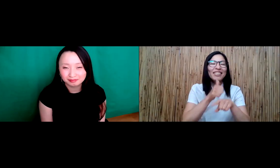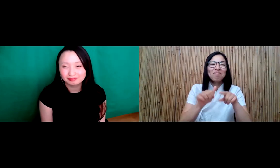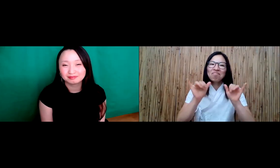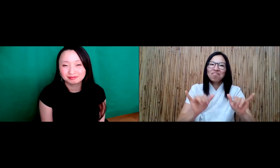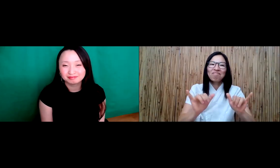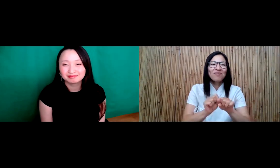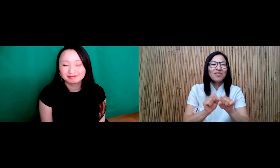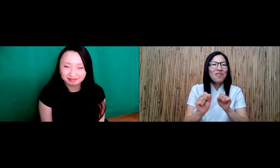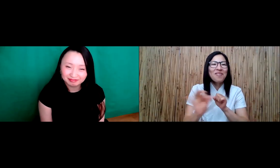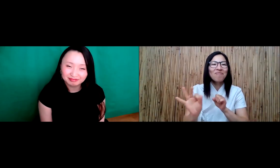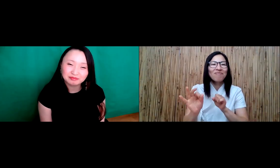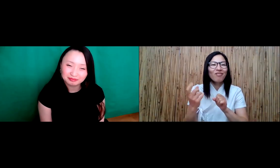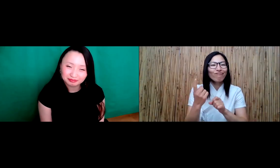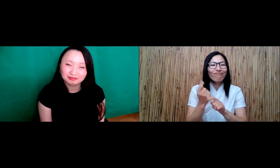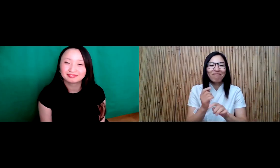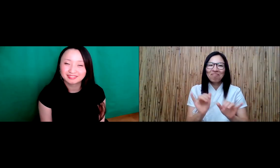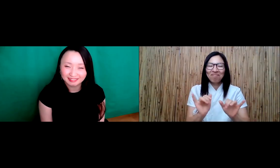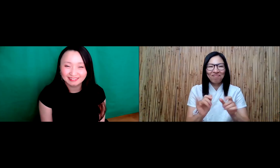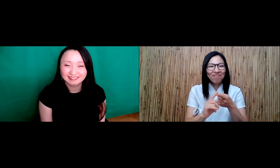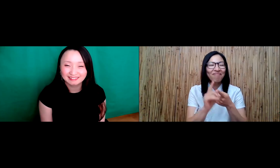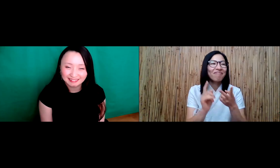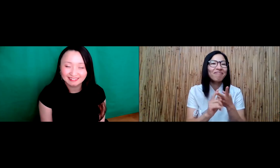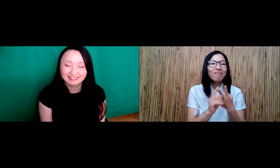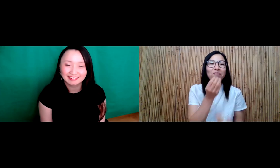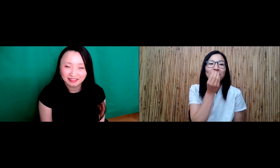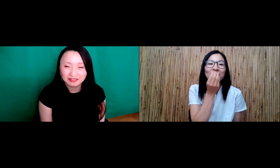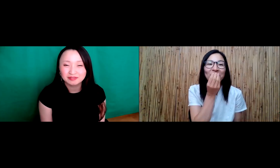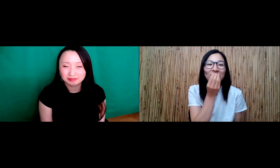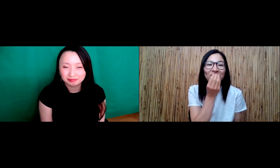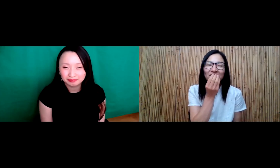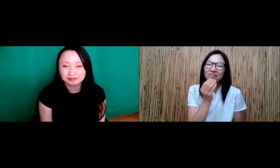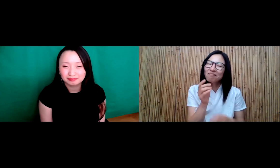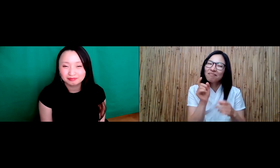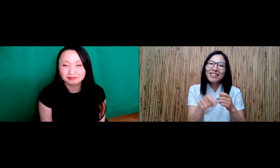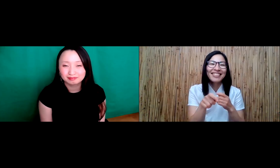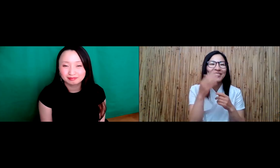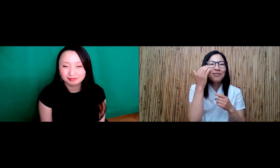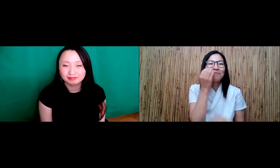So it's interesting because I was raised in Korea with Korean culture that even here in